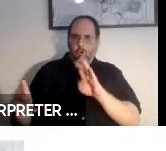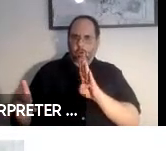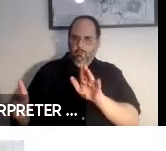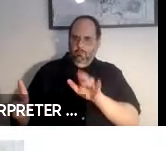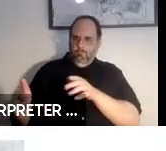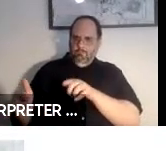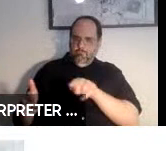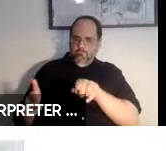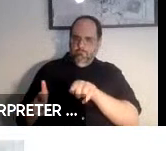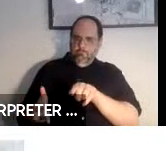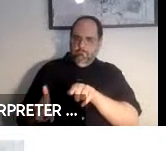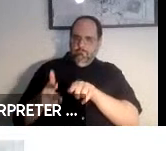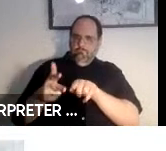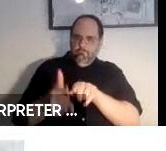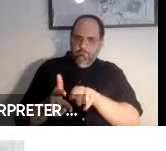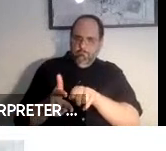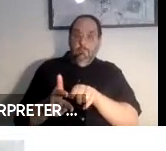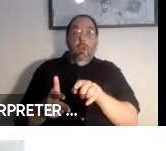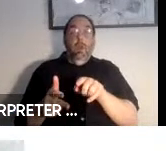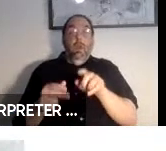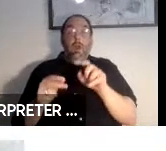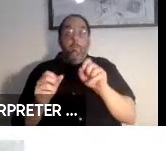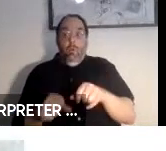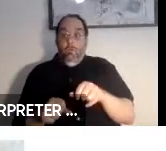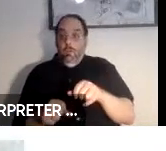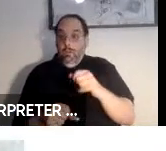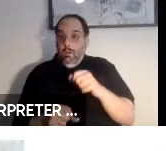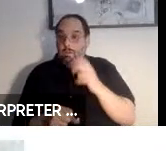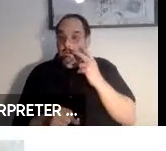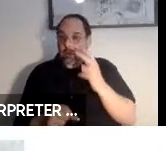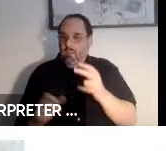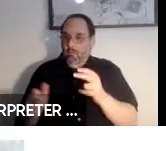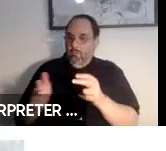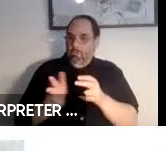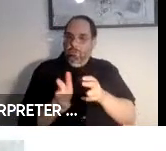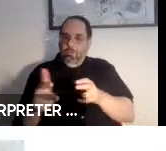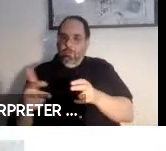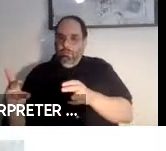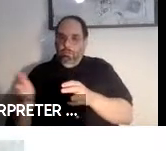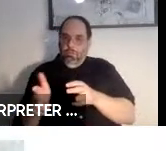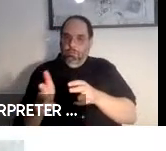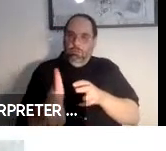you know, again a sighted person might see erratic driving but a person who is blind will not. So